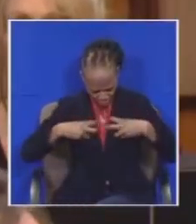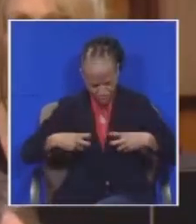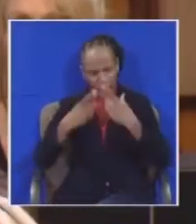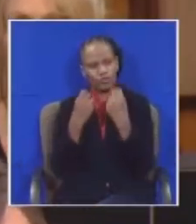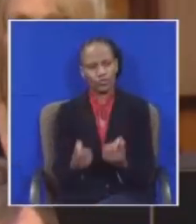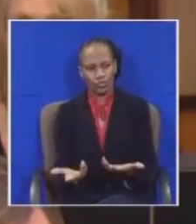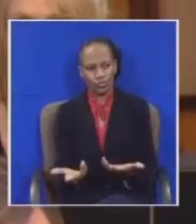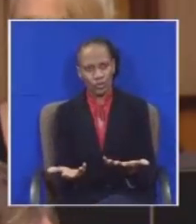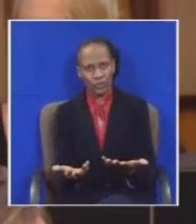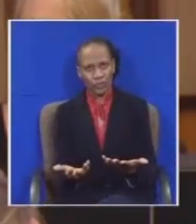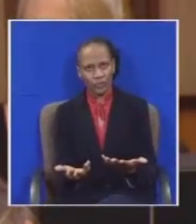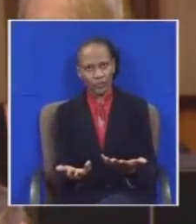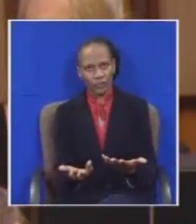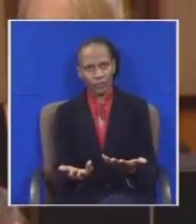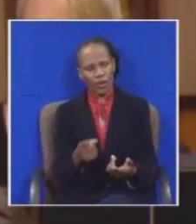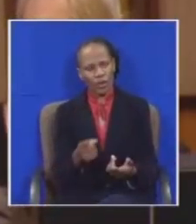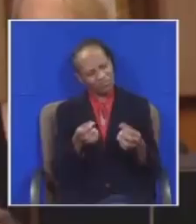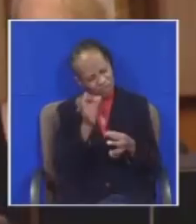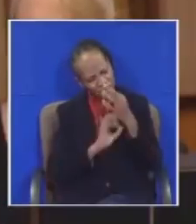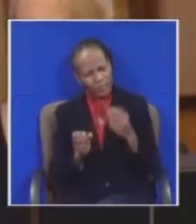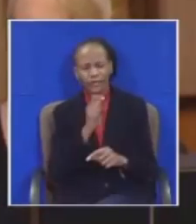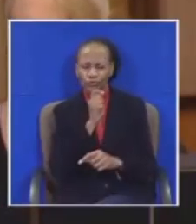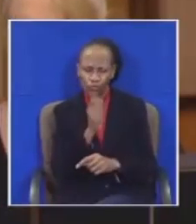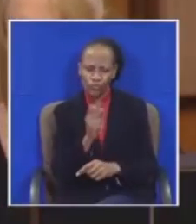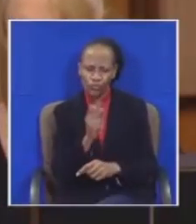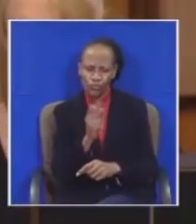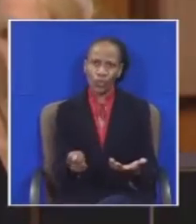Give us the real reason why you have put our country to auction